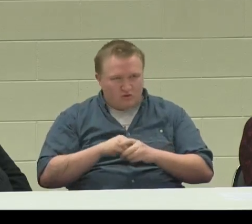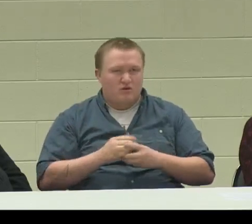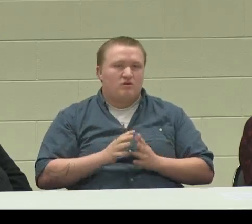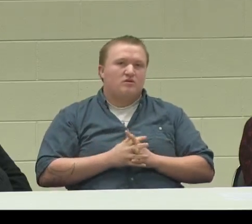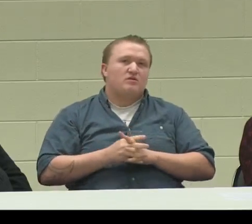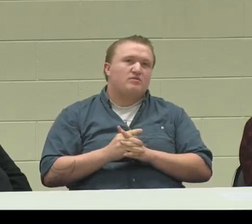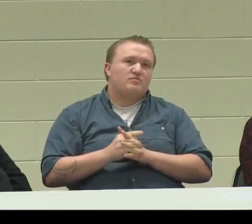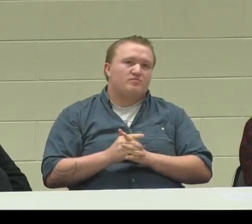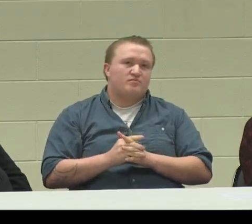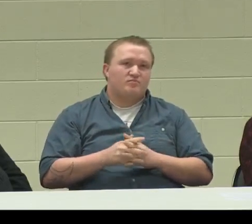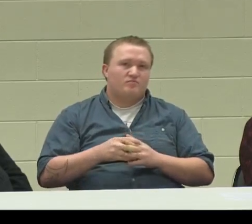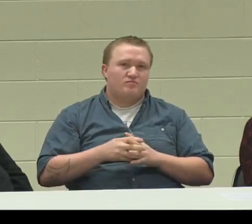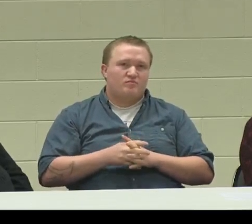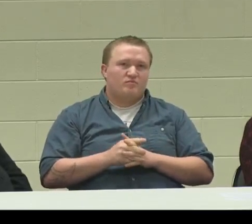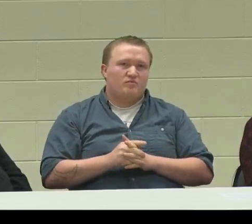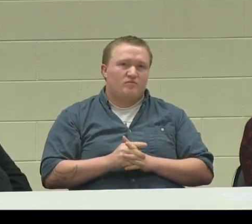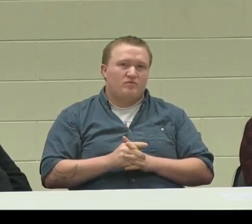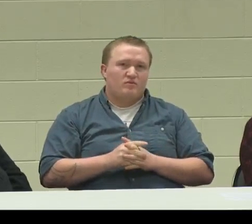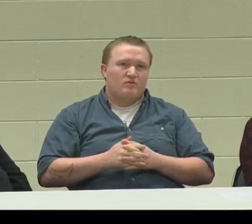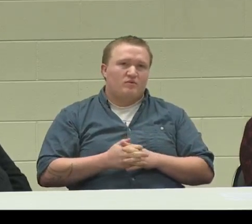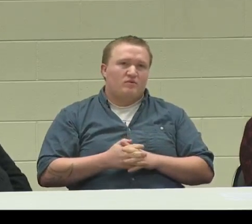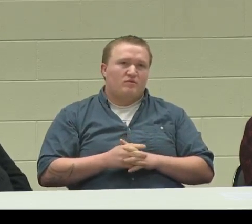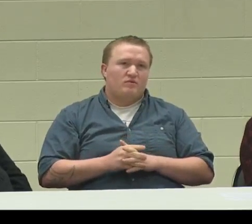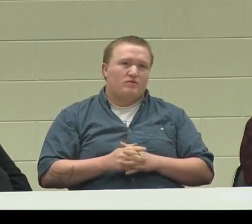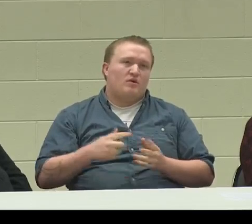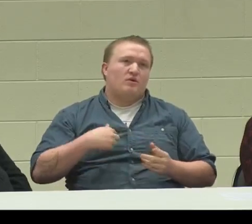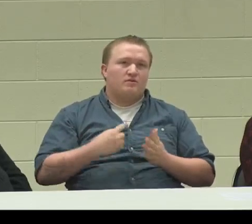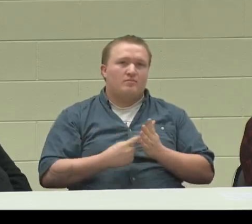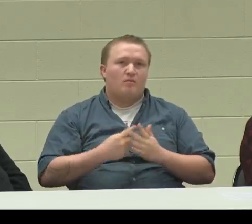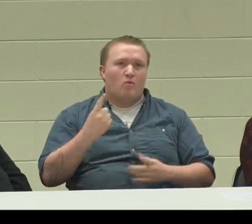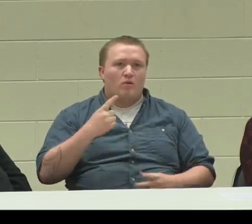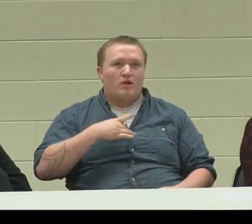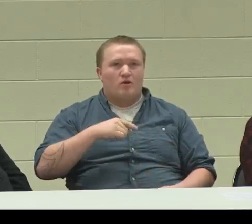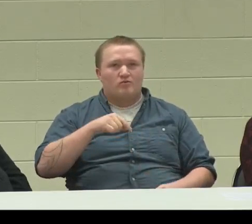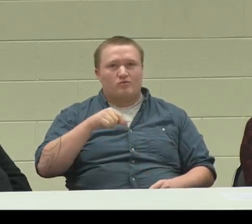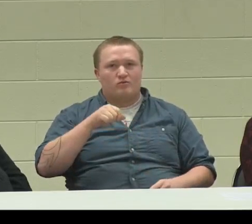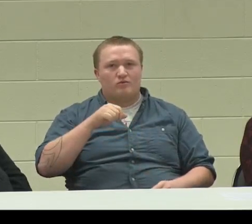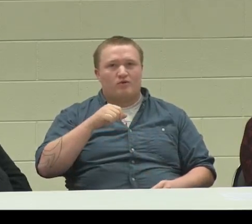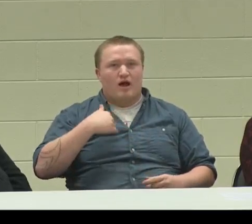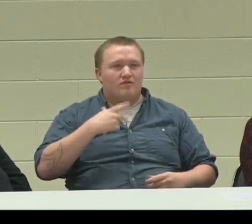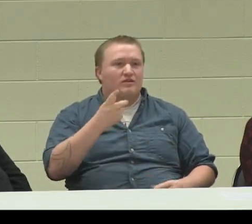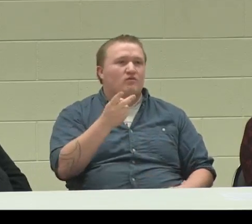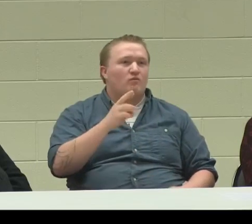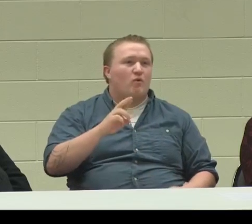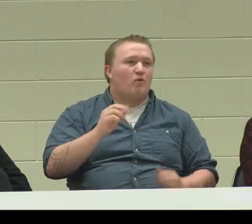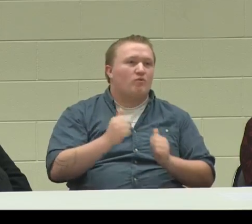I was involved with SSI in the past,